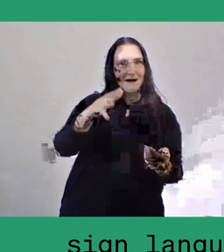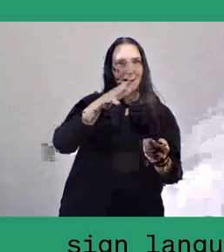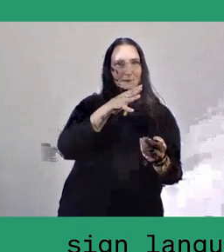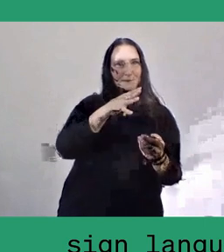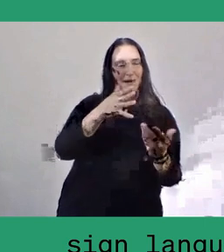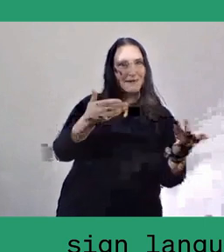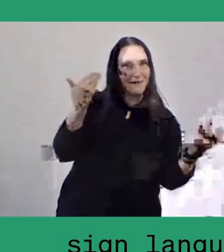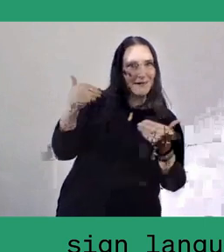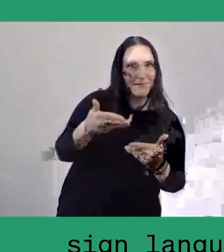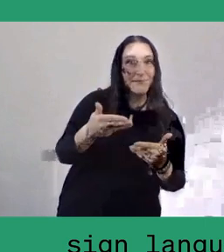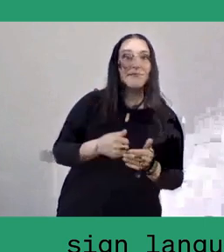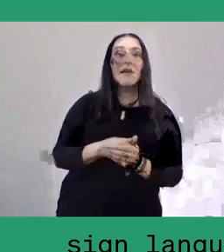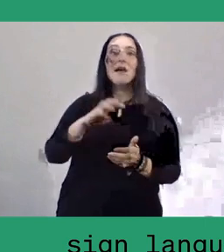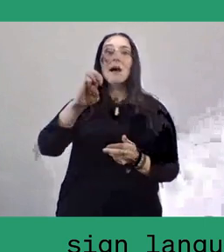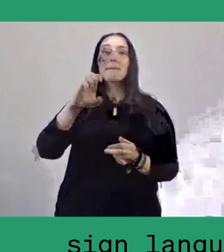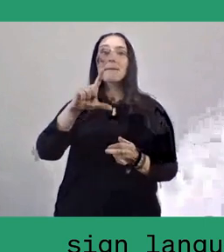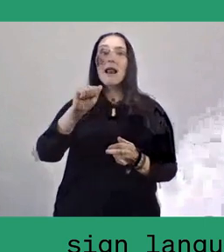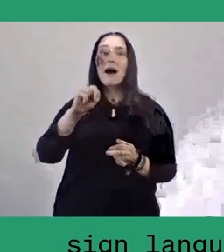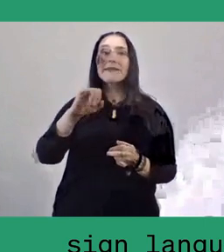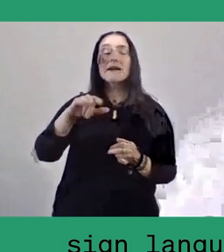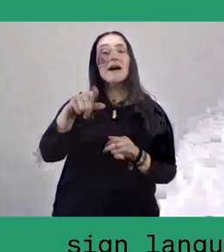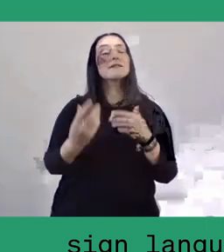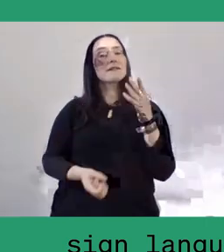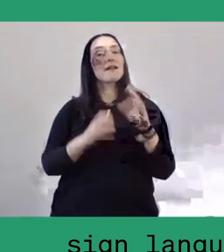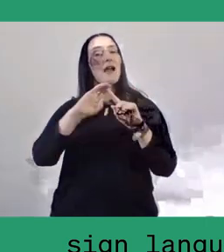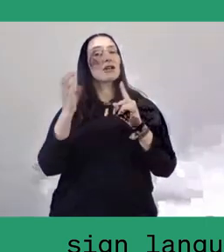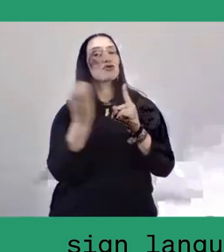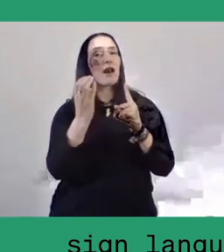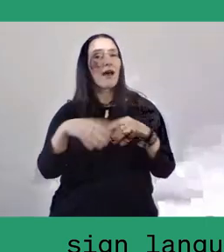Melani Budianta is a Professor of Literature and Cultural Studies